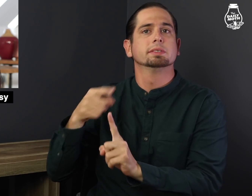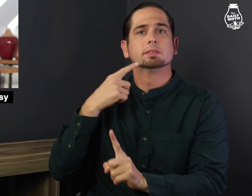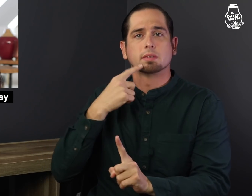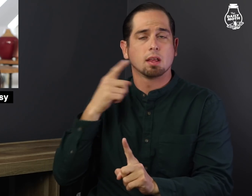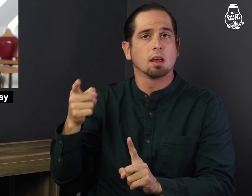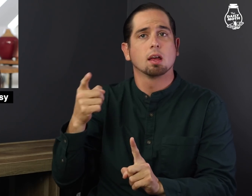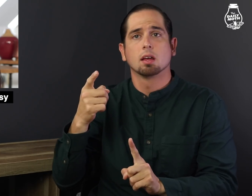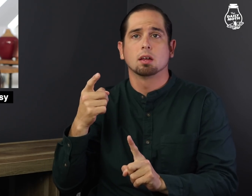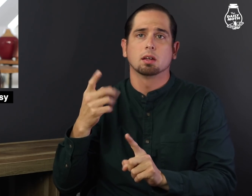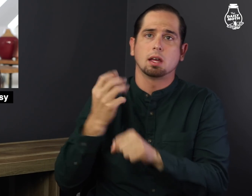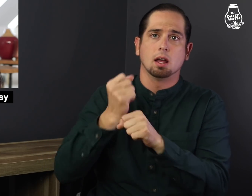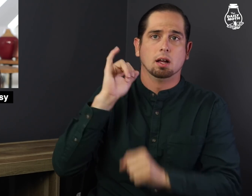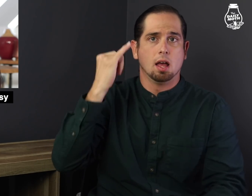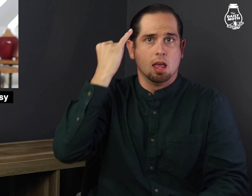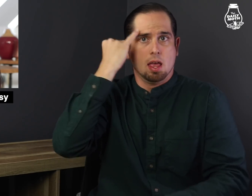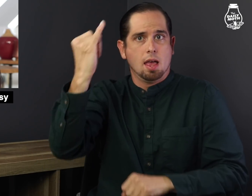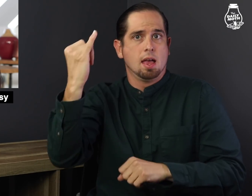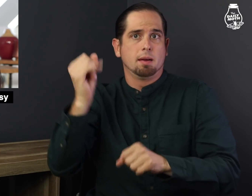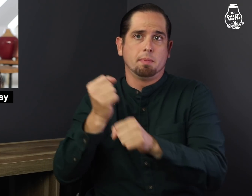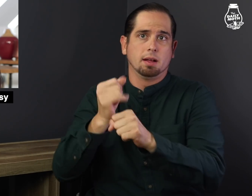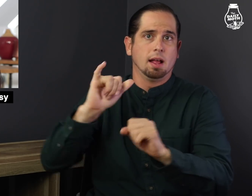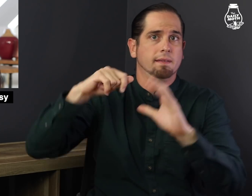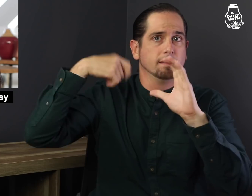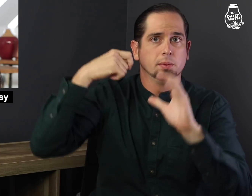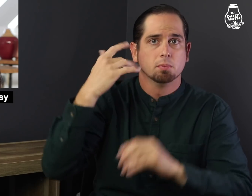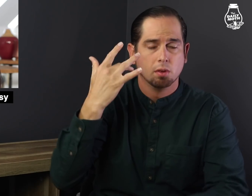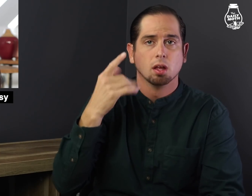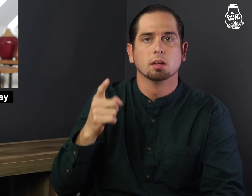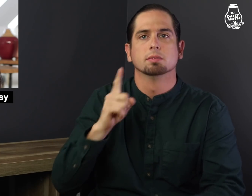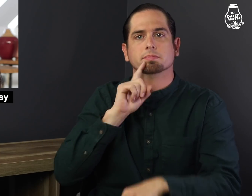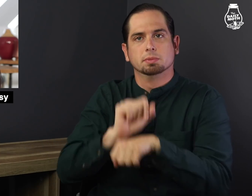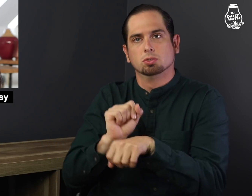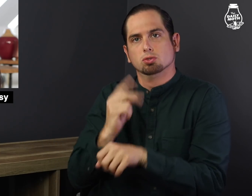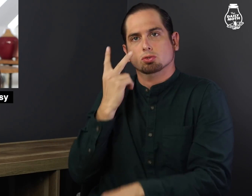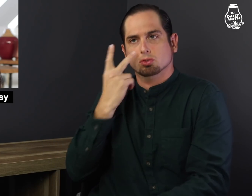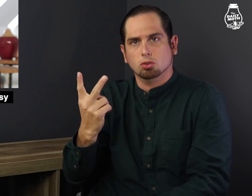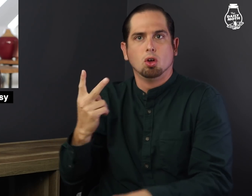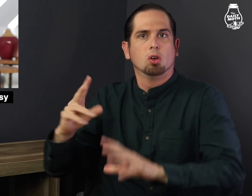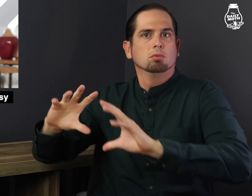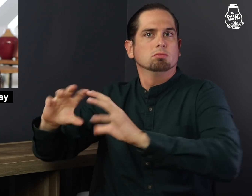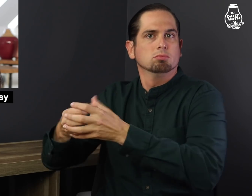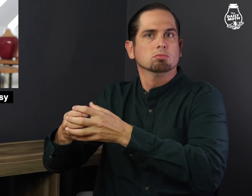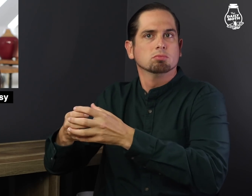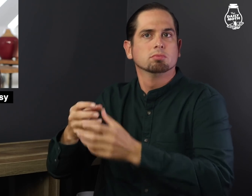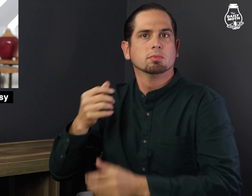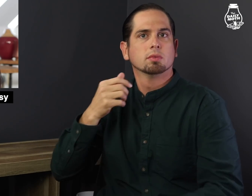that she got the idea for the film after seeing